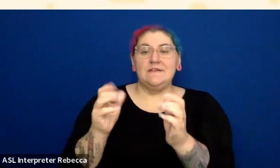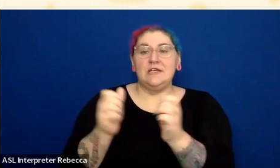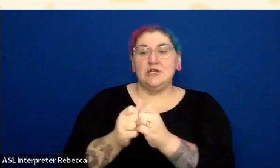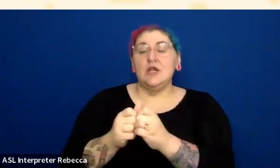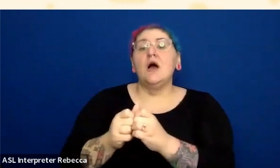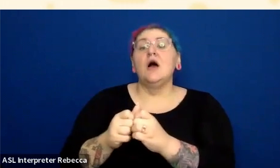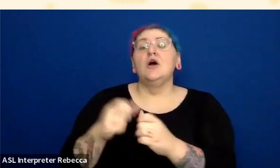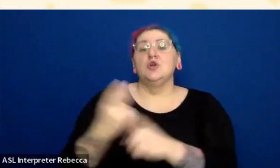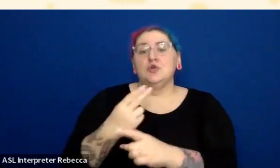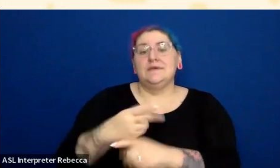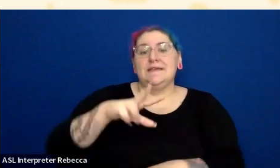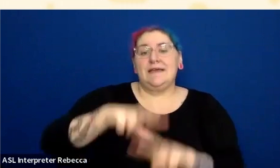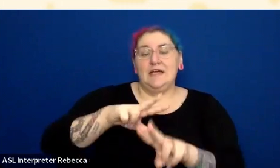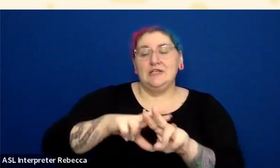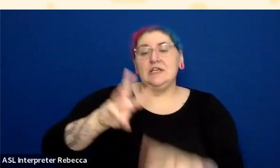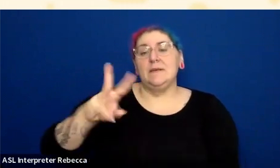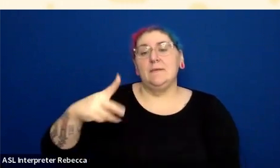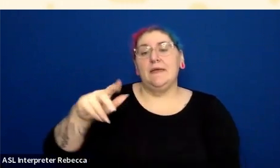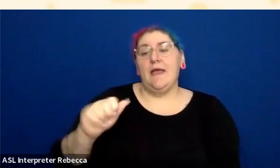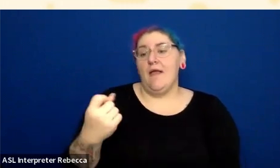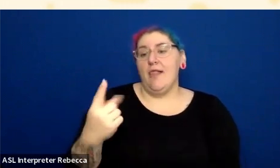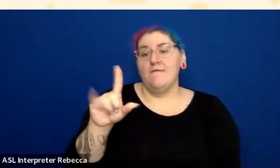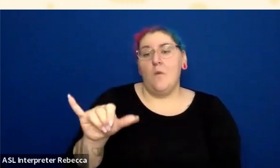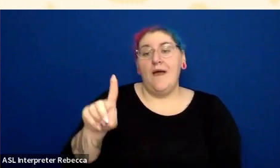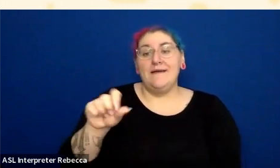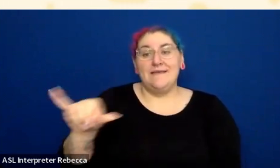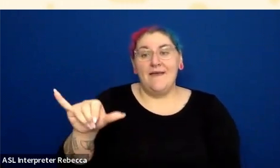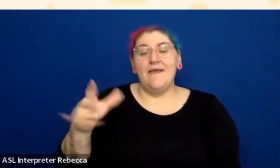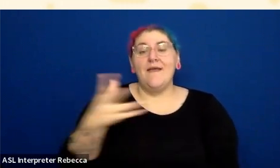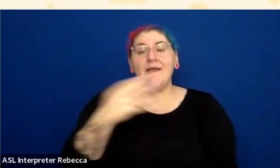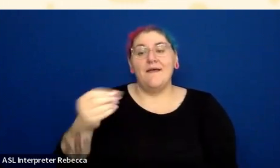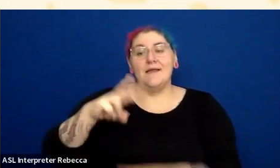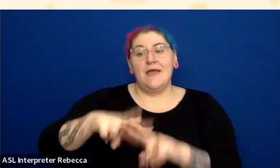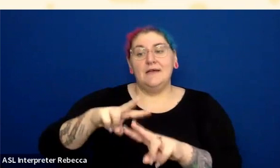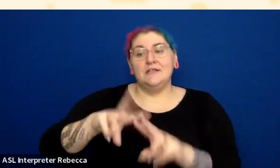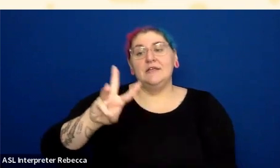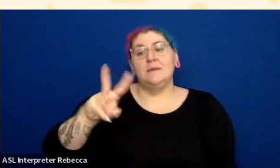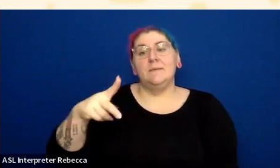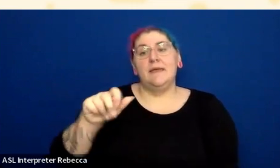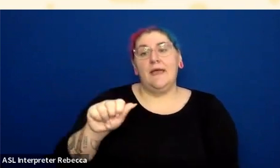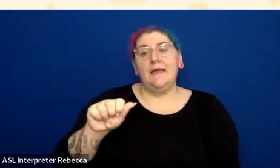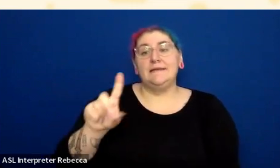and #WPAD2023. We would also very much appreciate it if you go